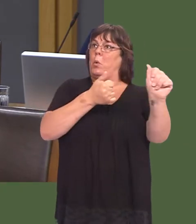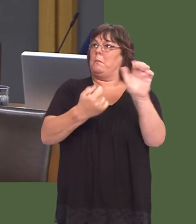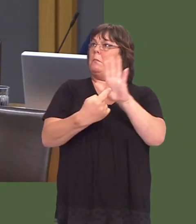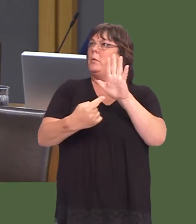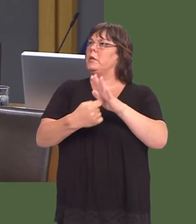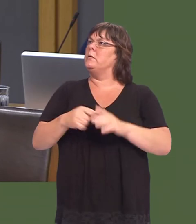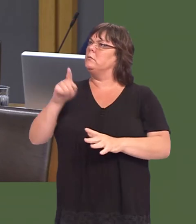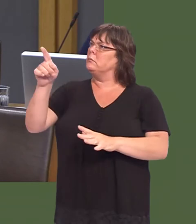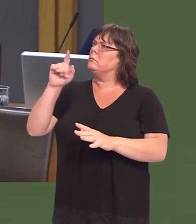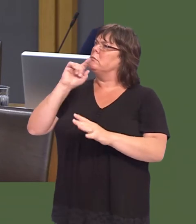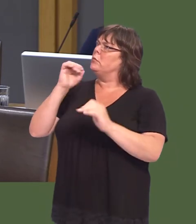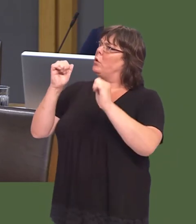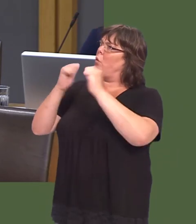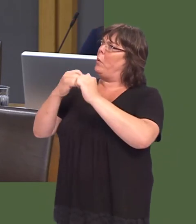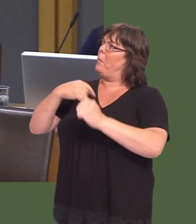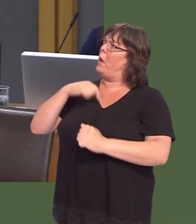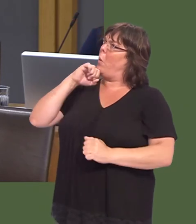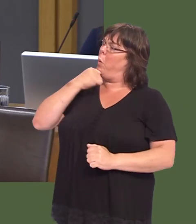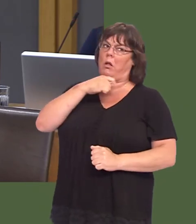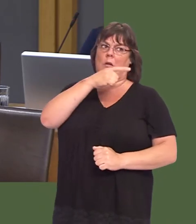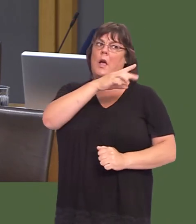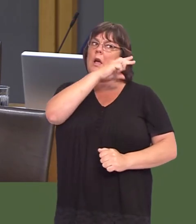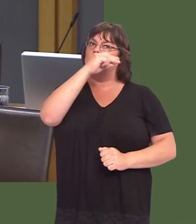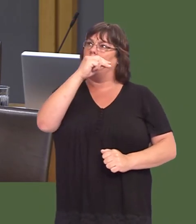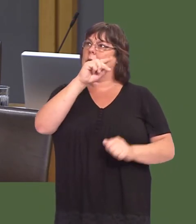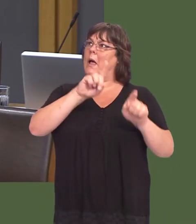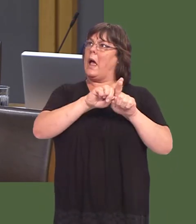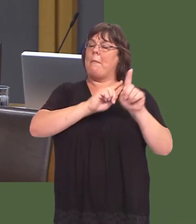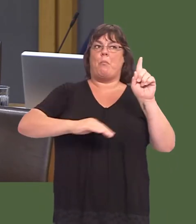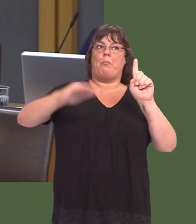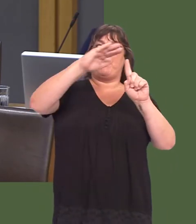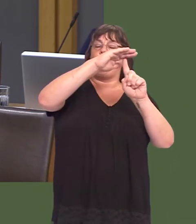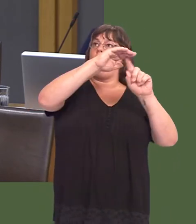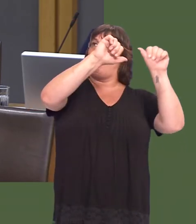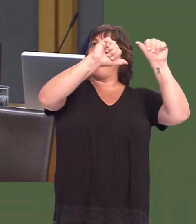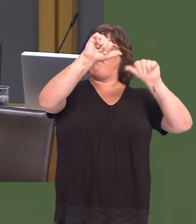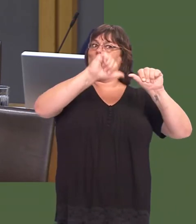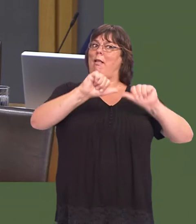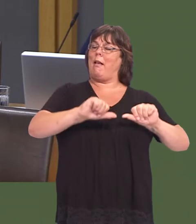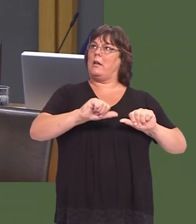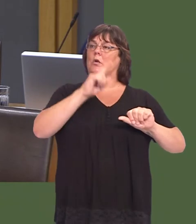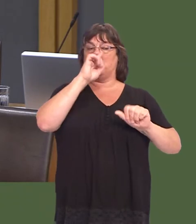Does the First Minister agree with me, regarding Swansea City Association Football Club and the importance of Premiership football for promoting Swansea and Wales?